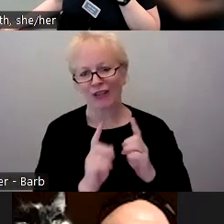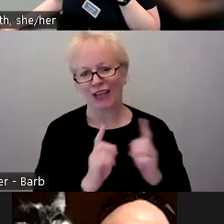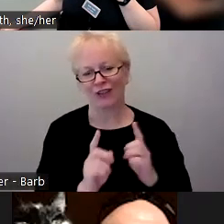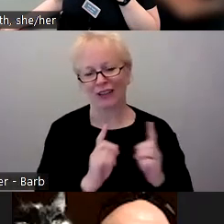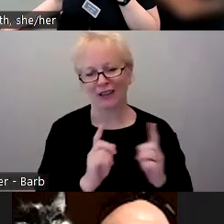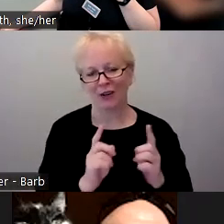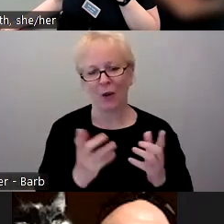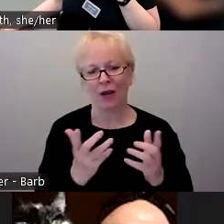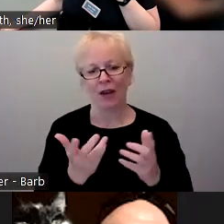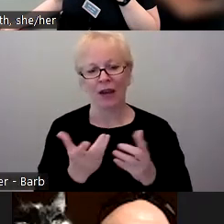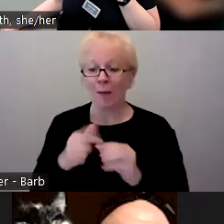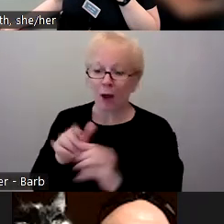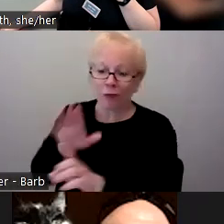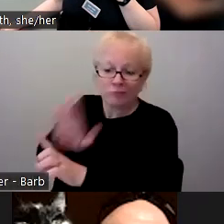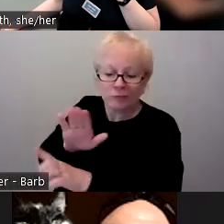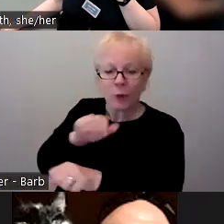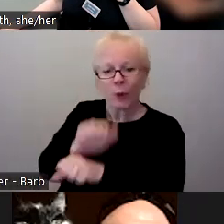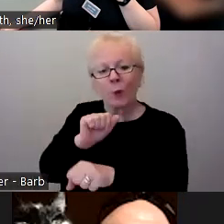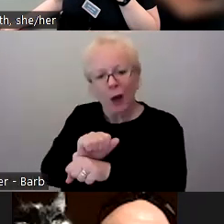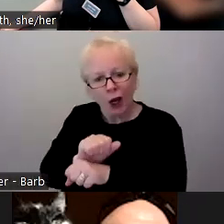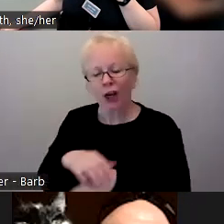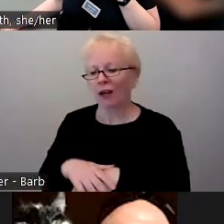does and the way my partner can take some time for herself.